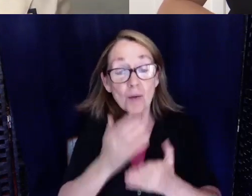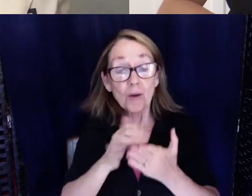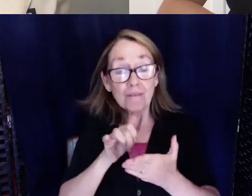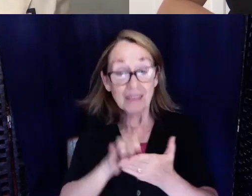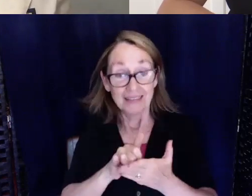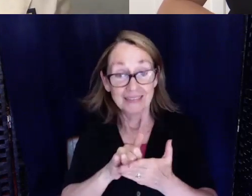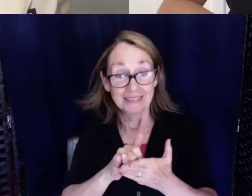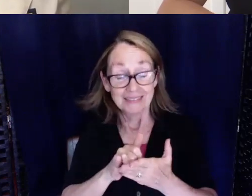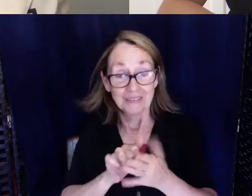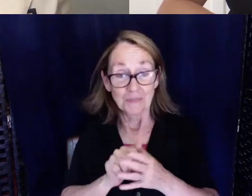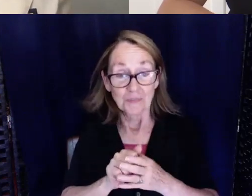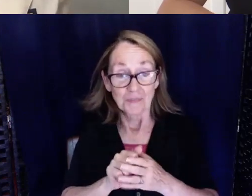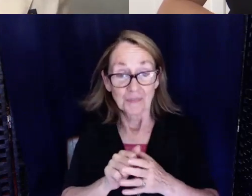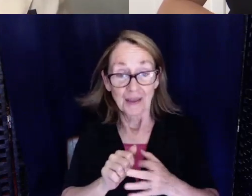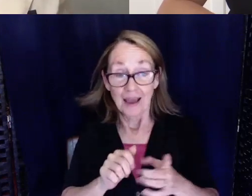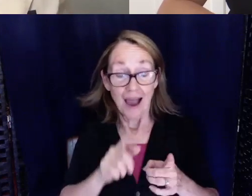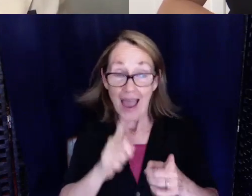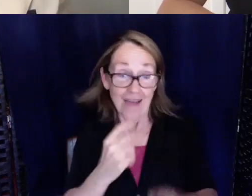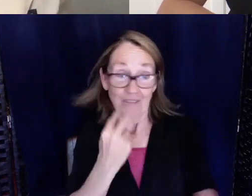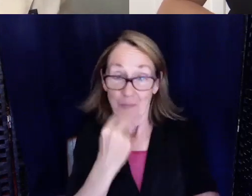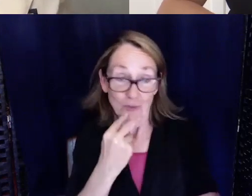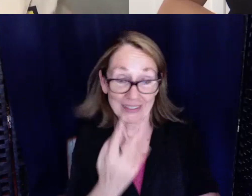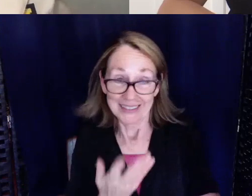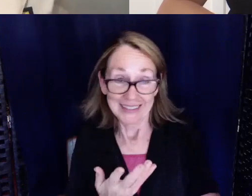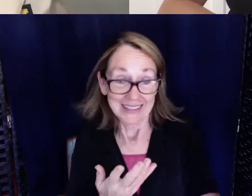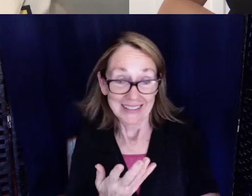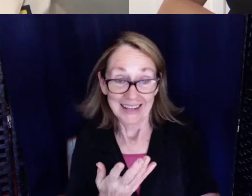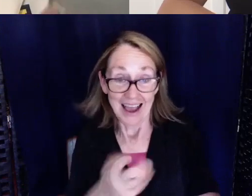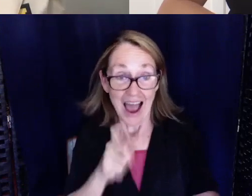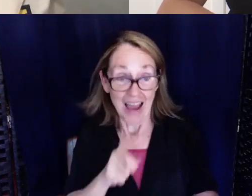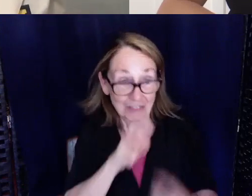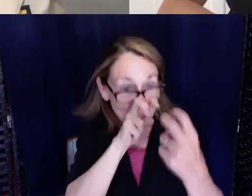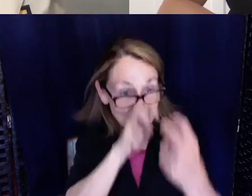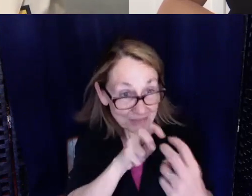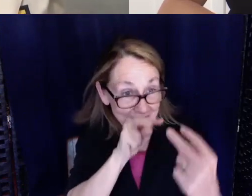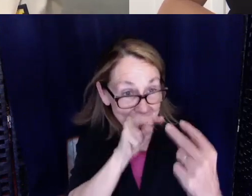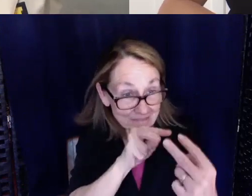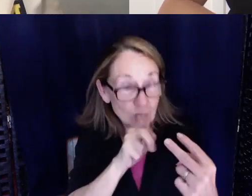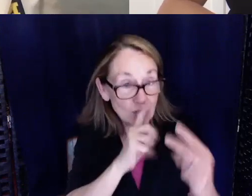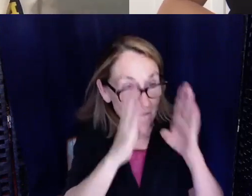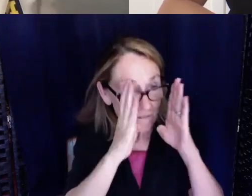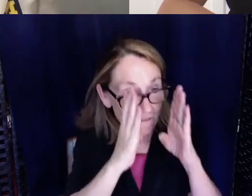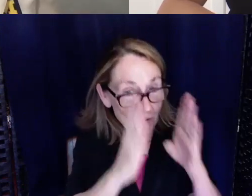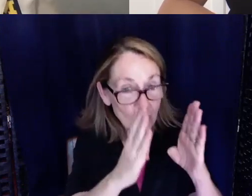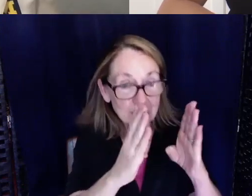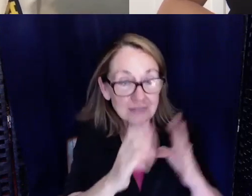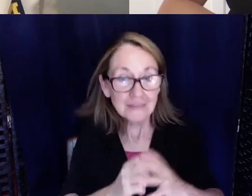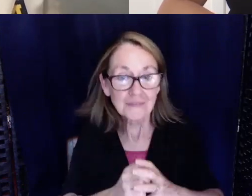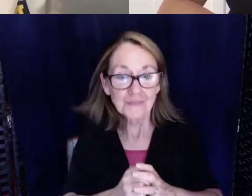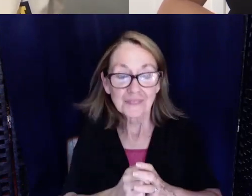that is because I have to lipread. So I have to like sit down and really focus on them. A lot of, you know, nurses can just kind